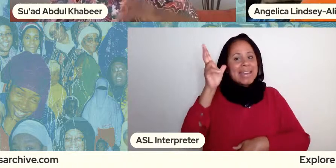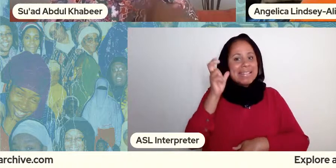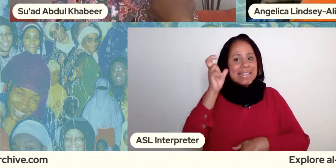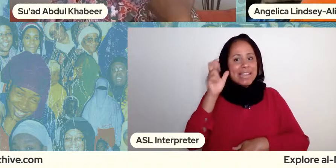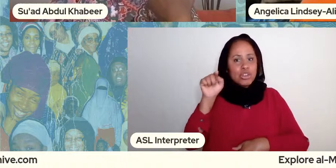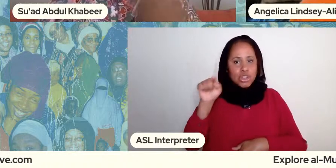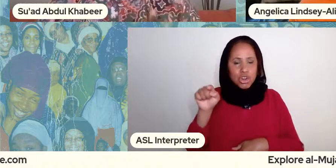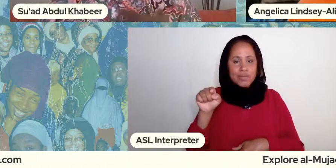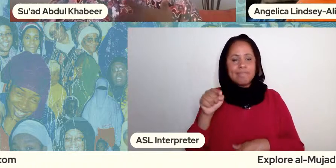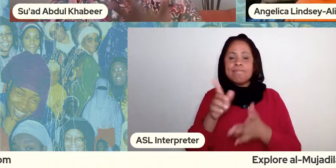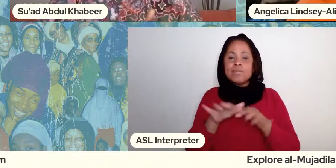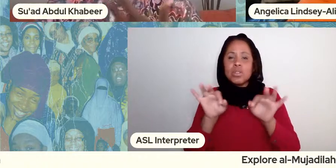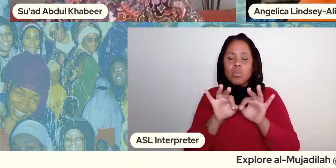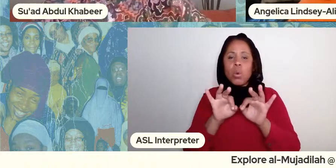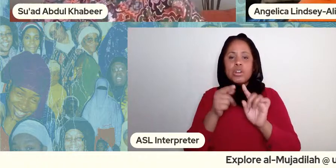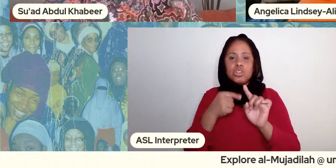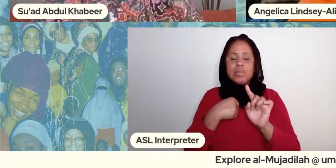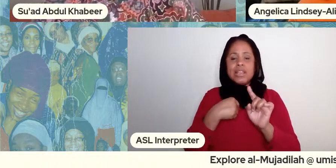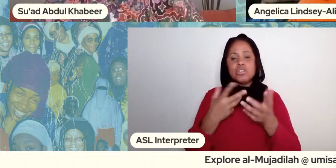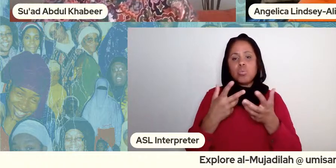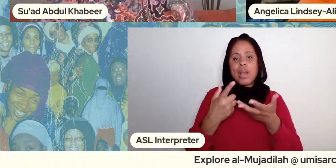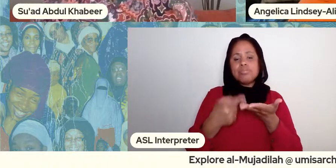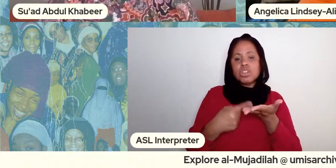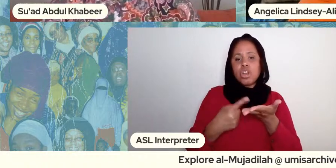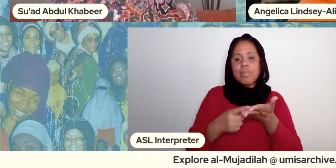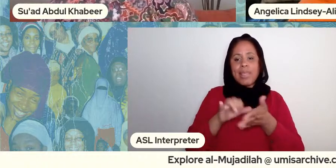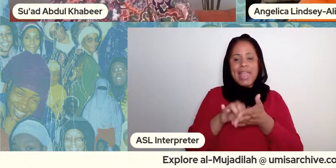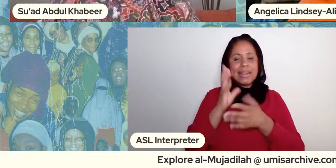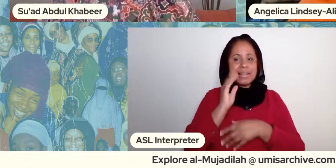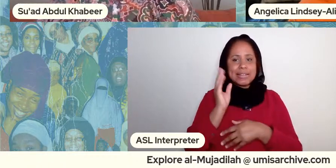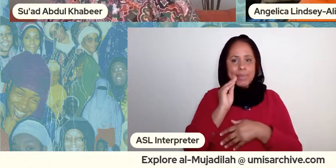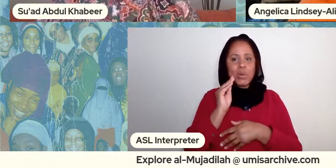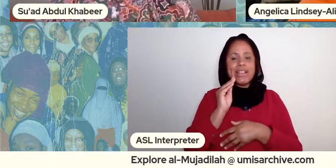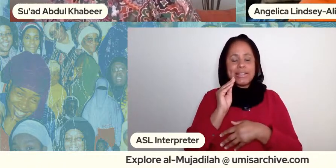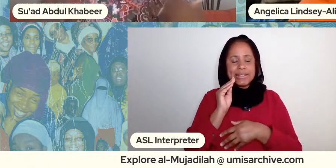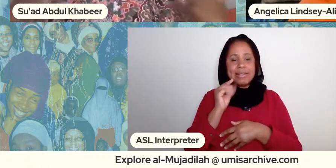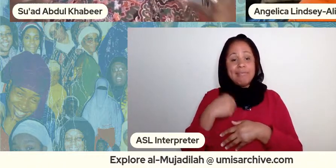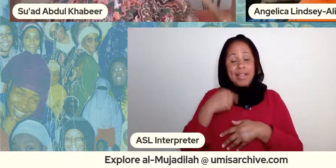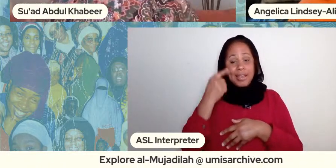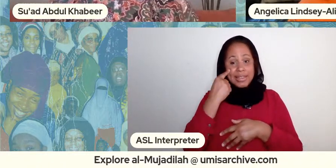want to want to talk about that experience right because i think that even in the process of homies